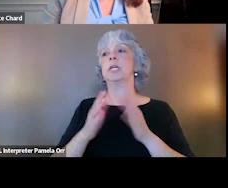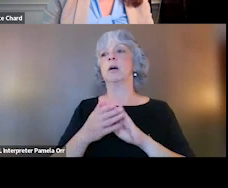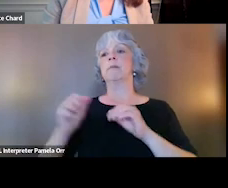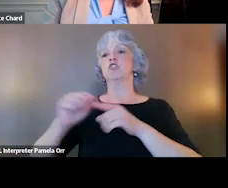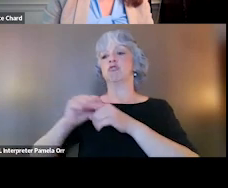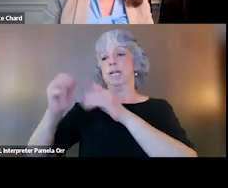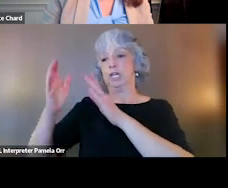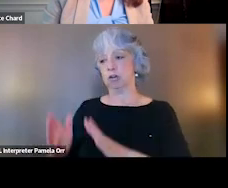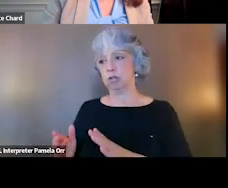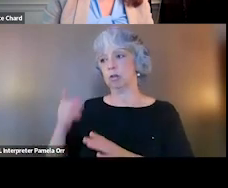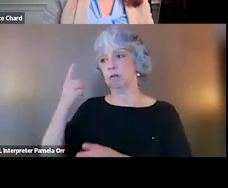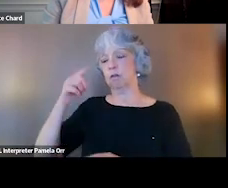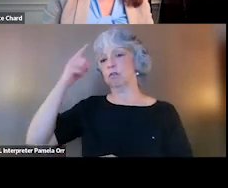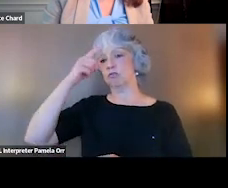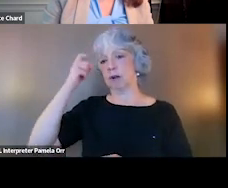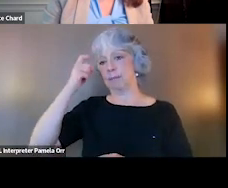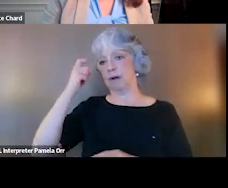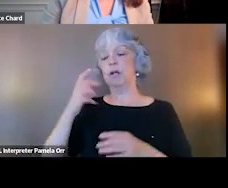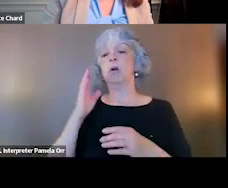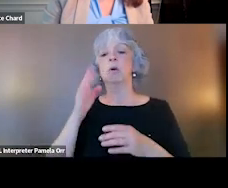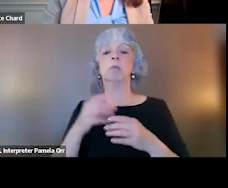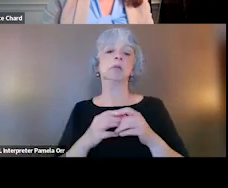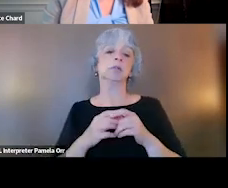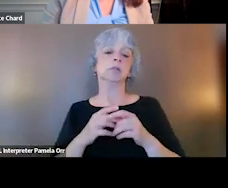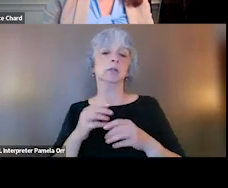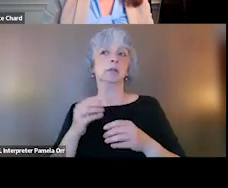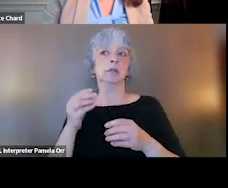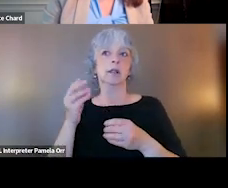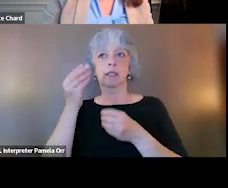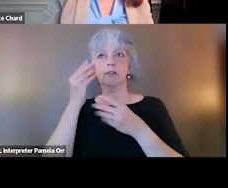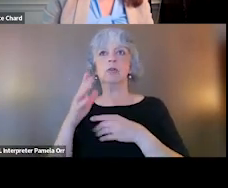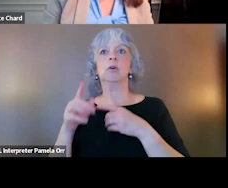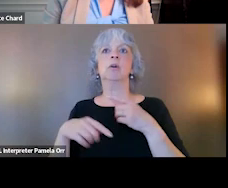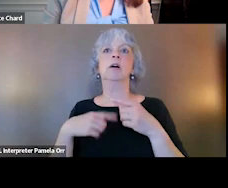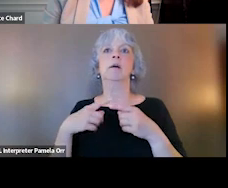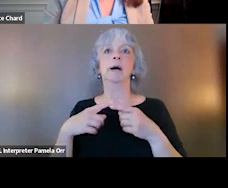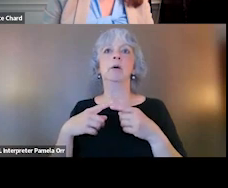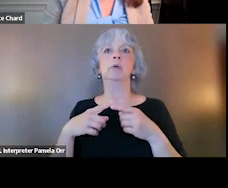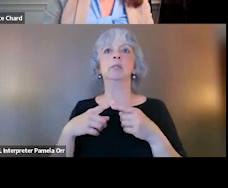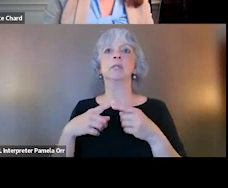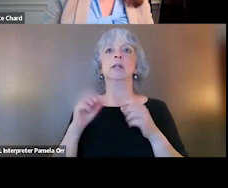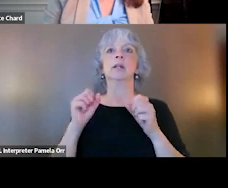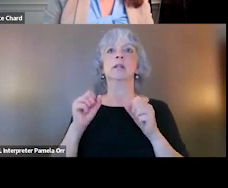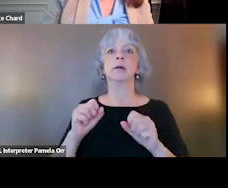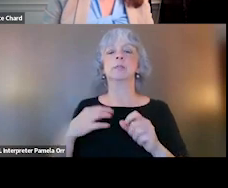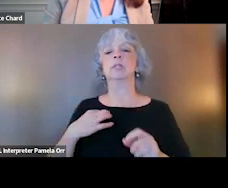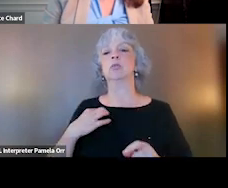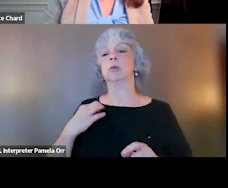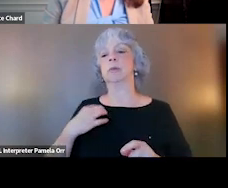will be notifying you about an opportunity to apply for that training this coming fall.